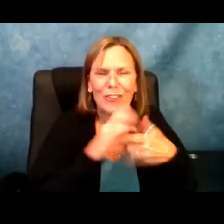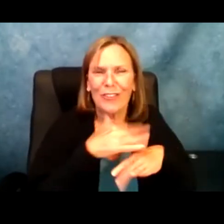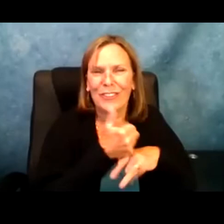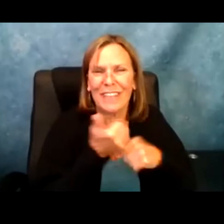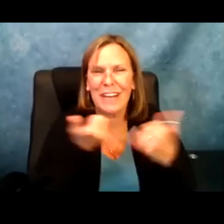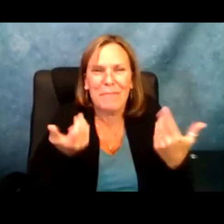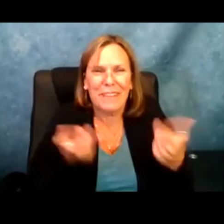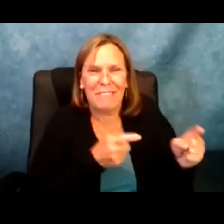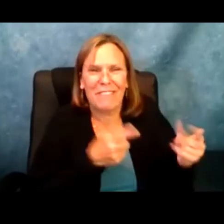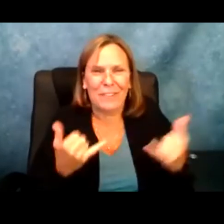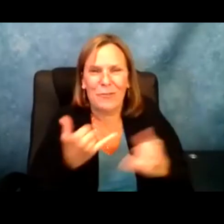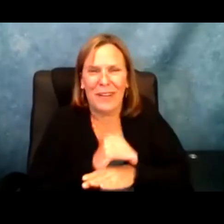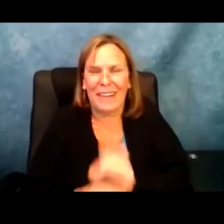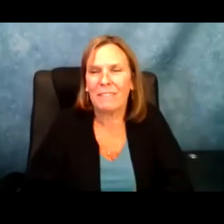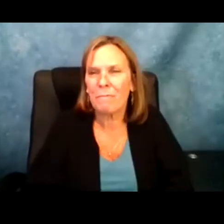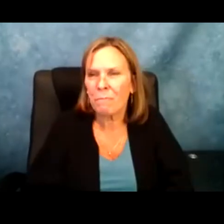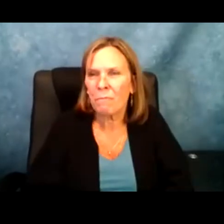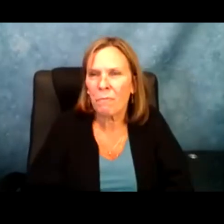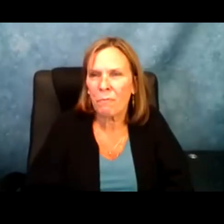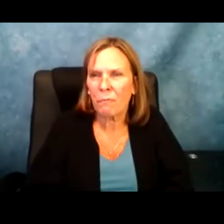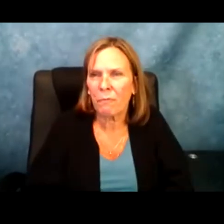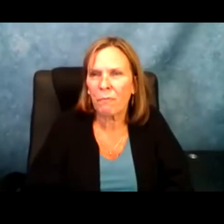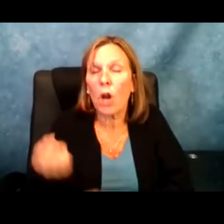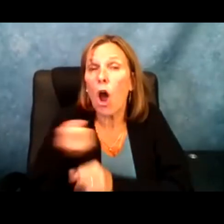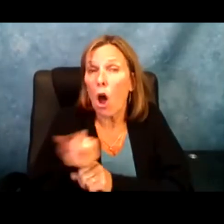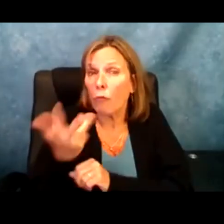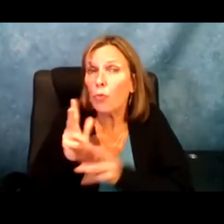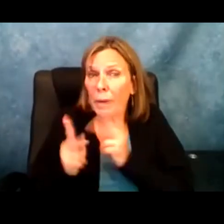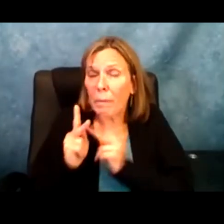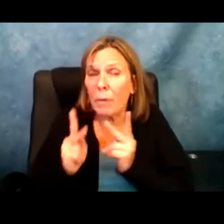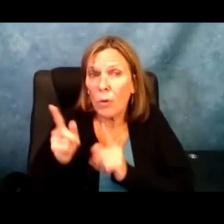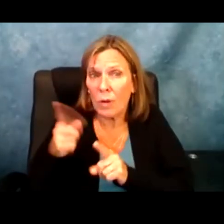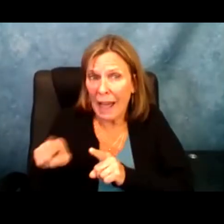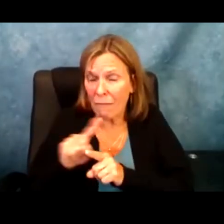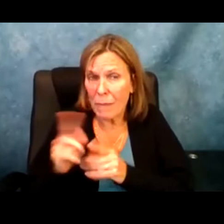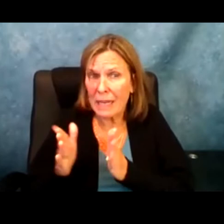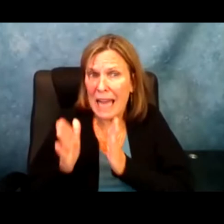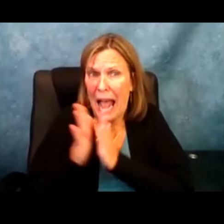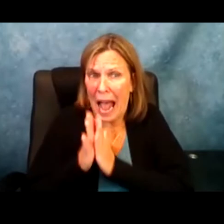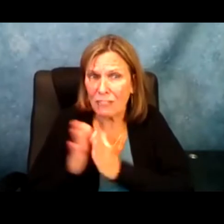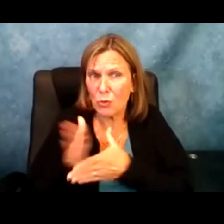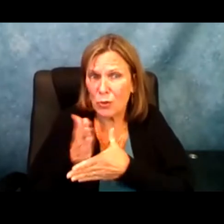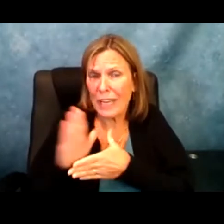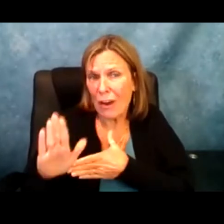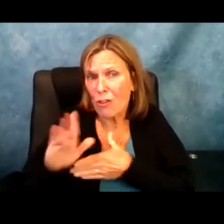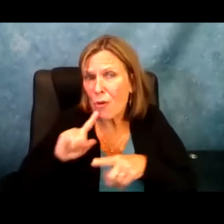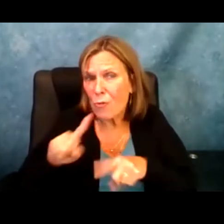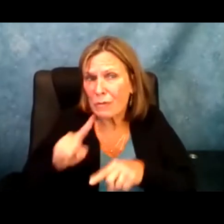yeah, the rest who have been part of this journey together. We, or